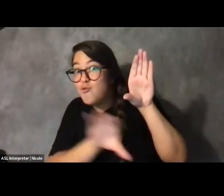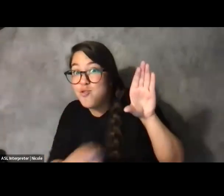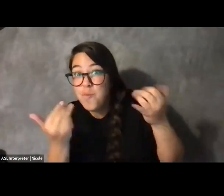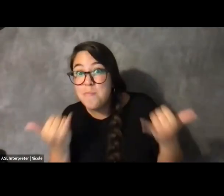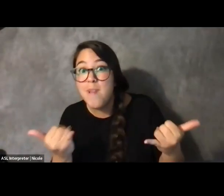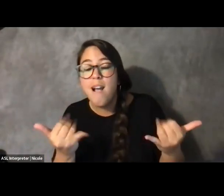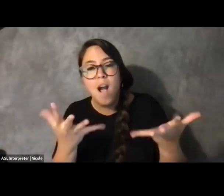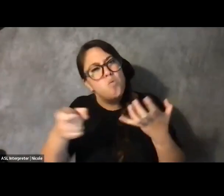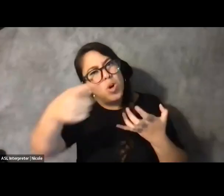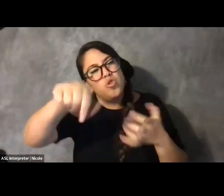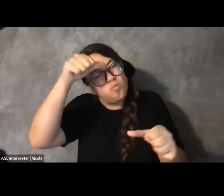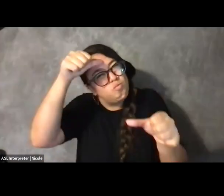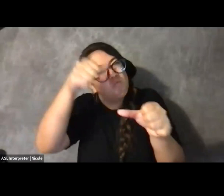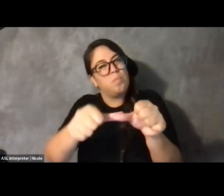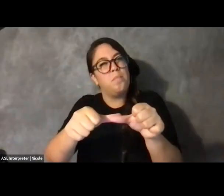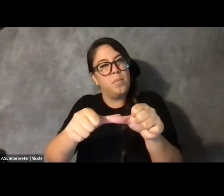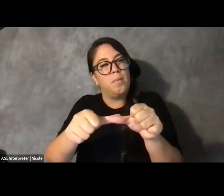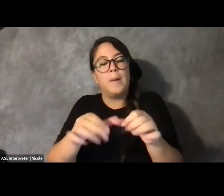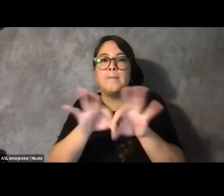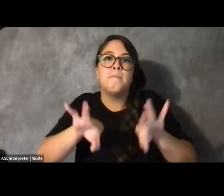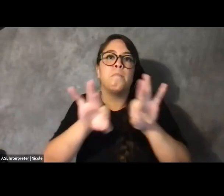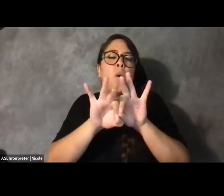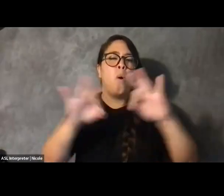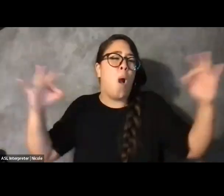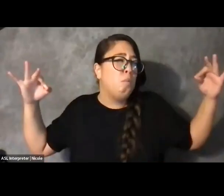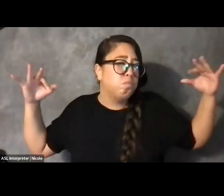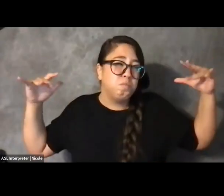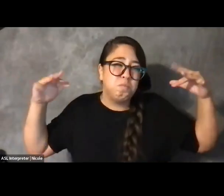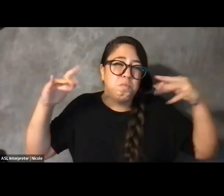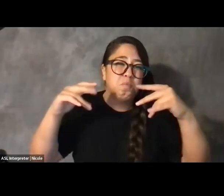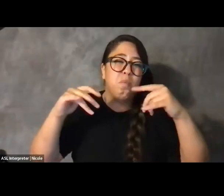that it is important to come together. It is important to collaborate.